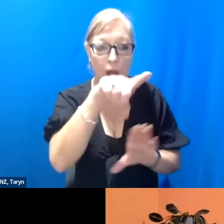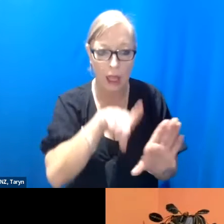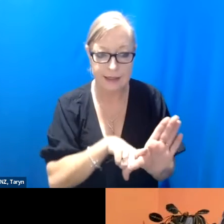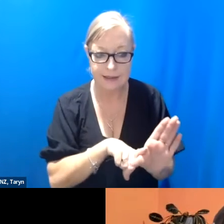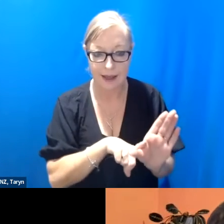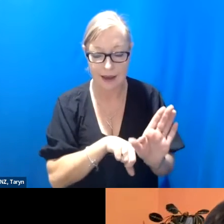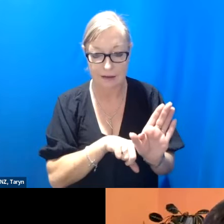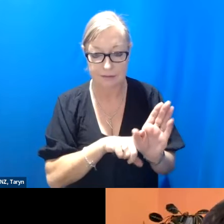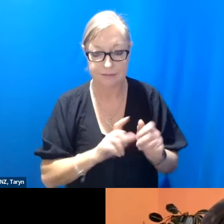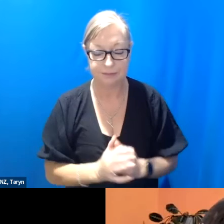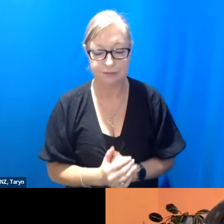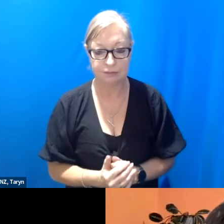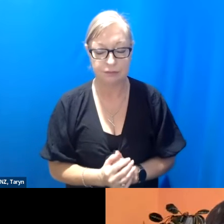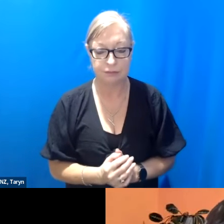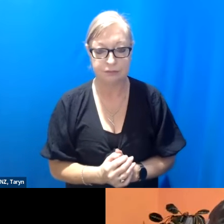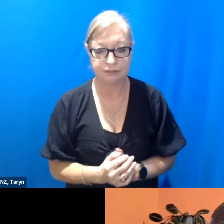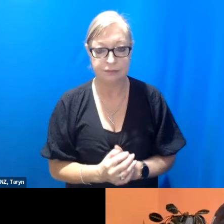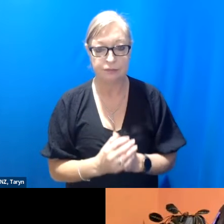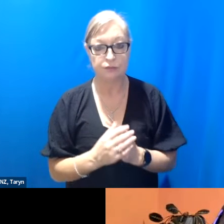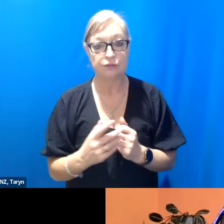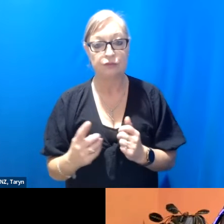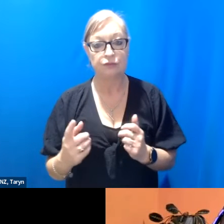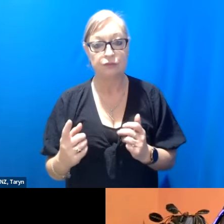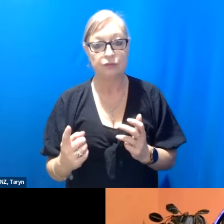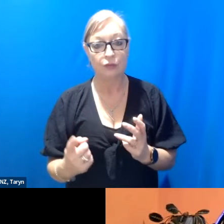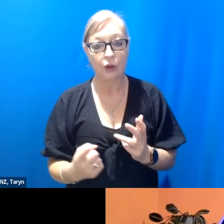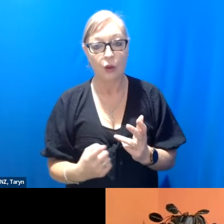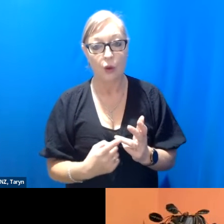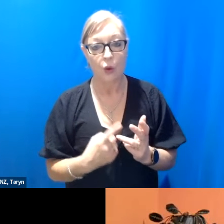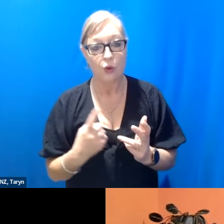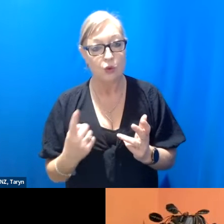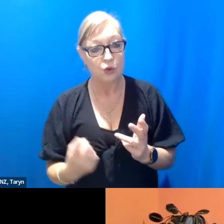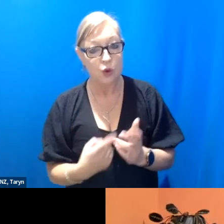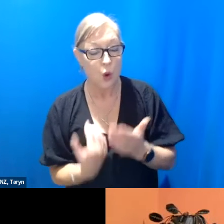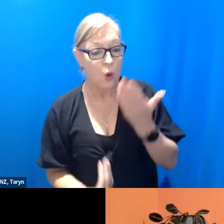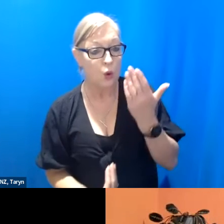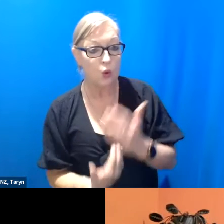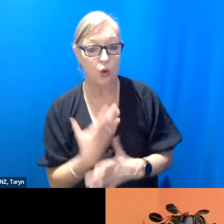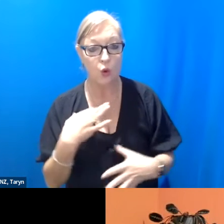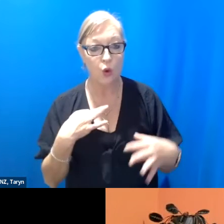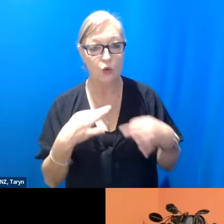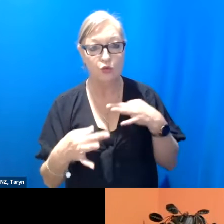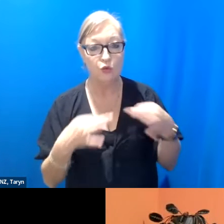and there's also a sort of new teaching position that I've been having in Berlin